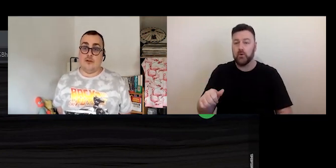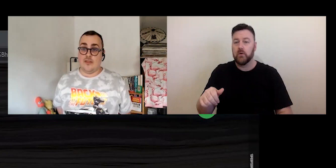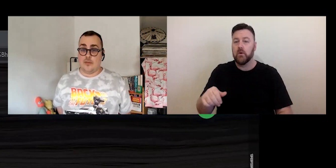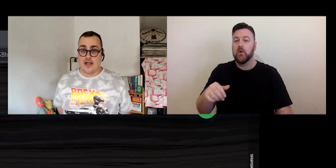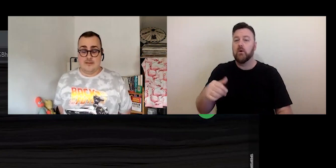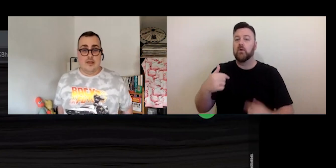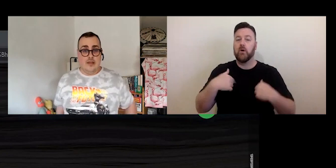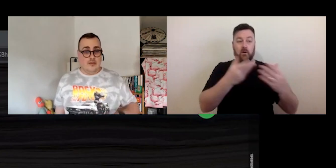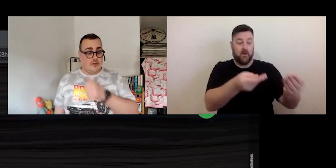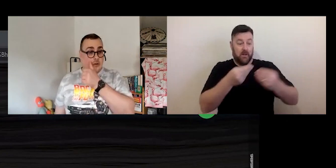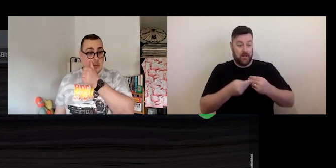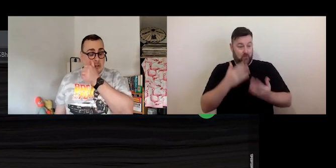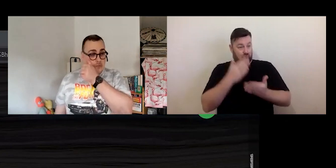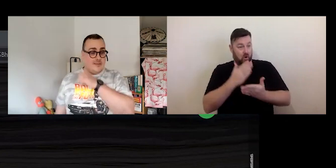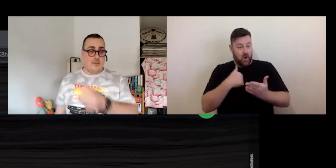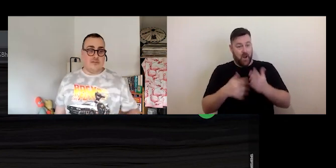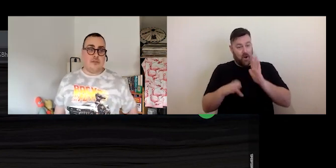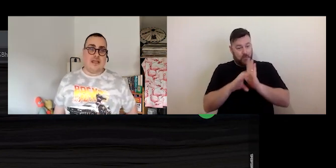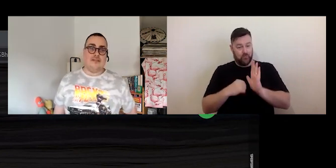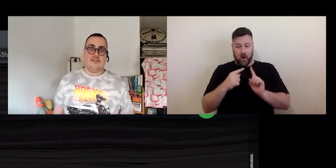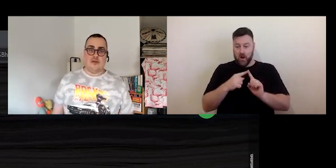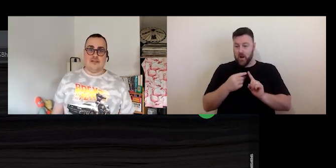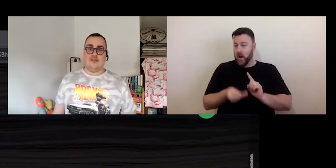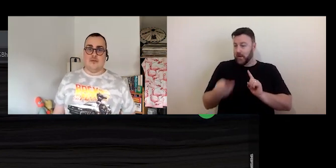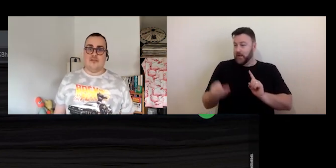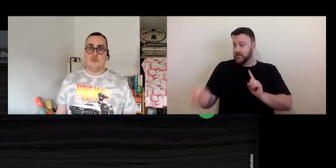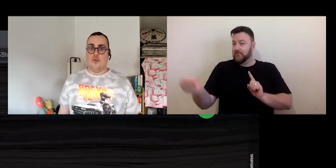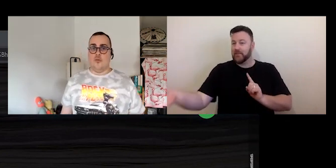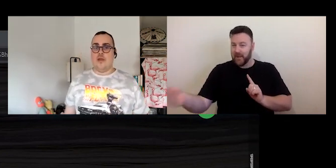another party. So, this comes into play in situations, for example,